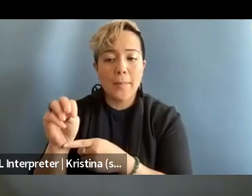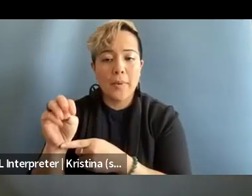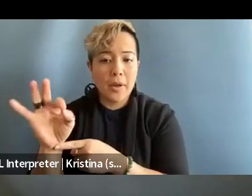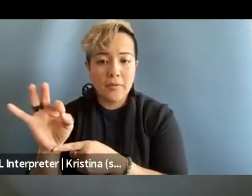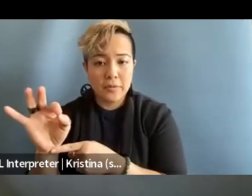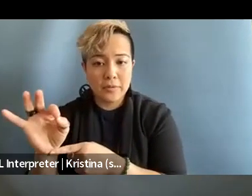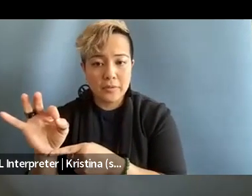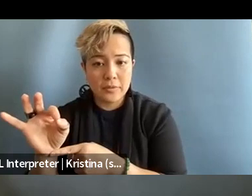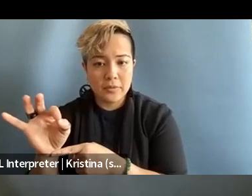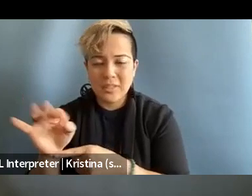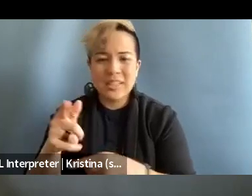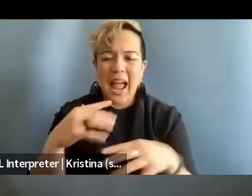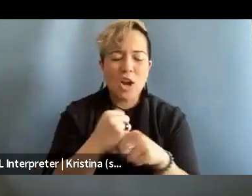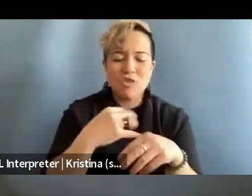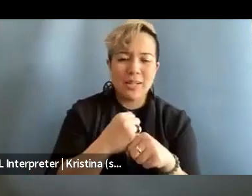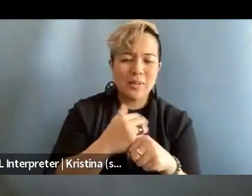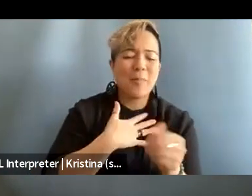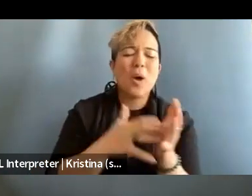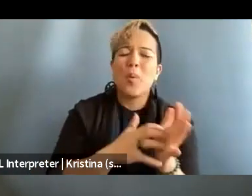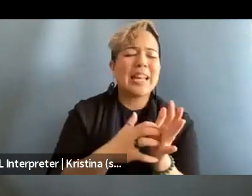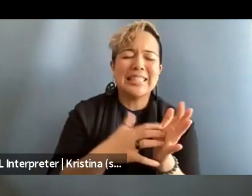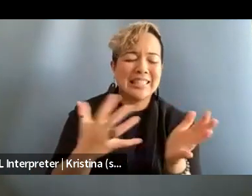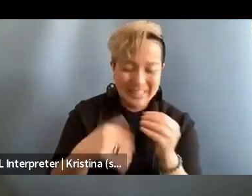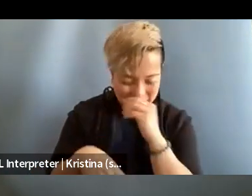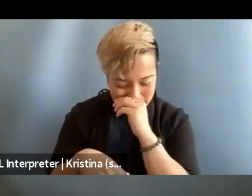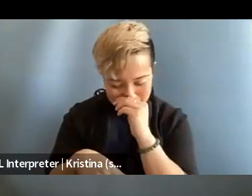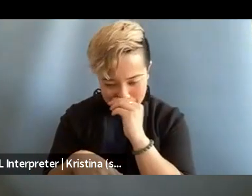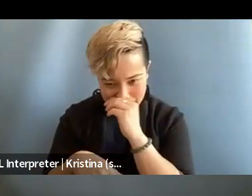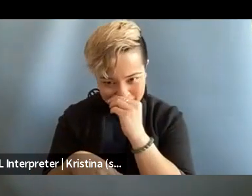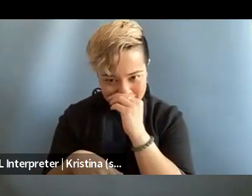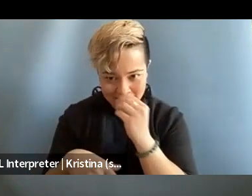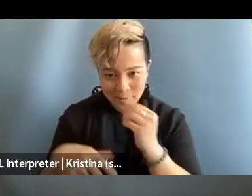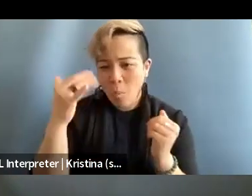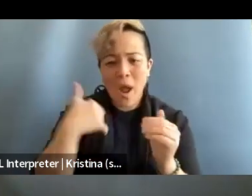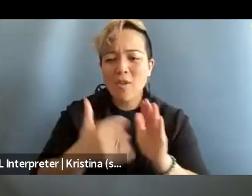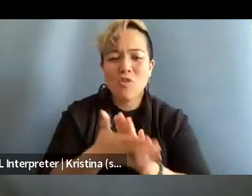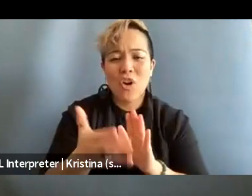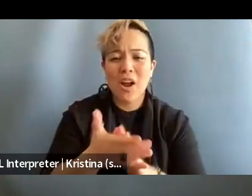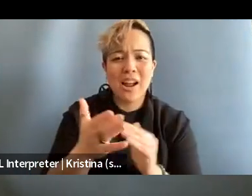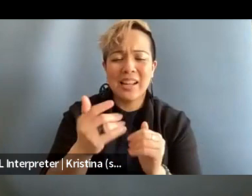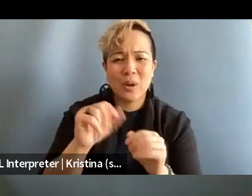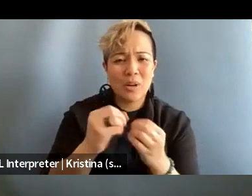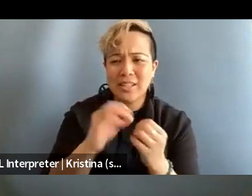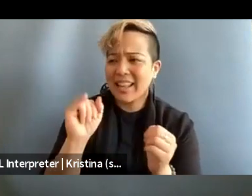Acronyms, my weakness, why I run an organization called IFRA, anyway,